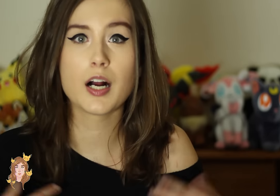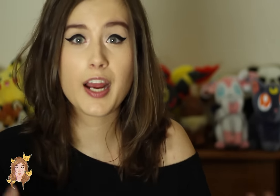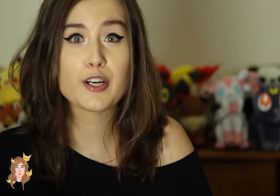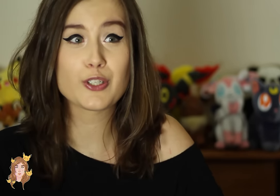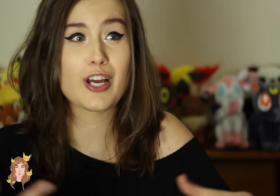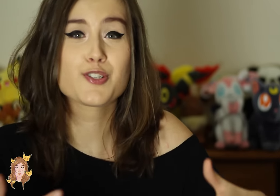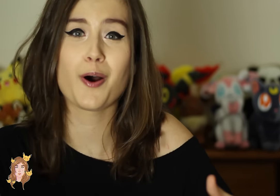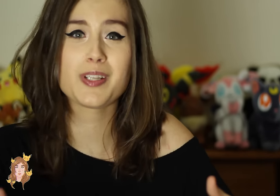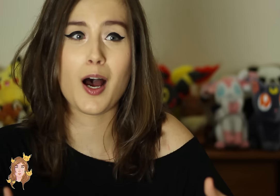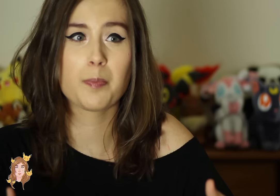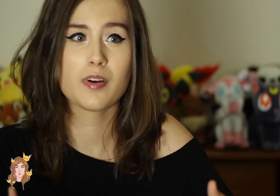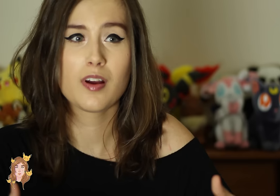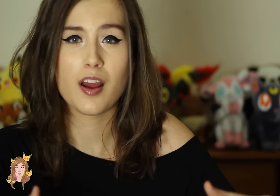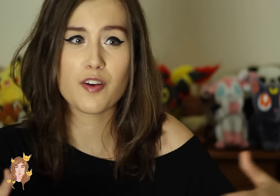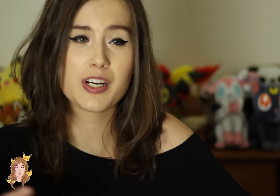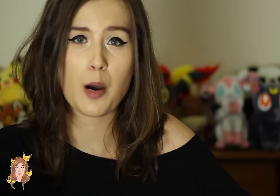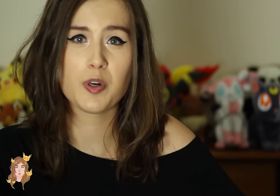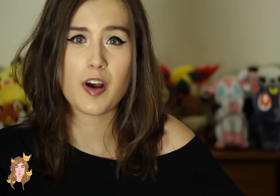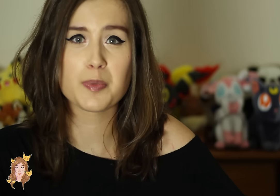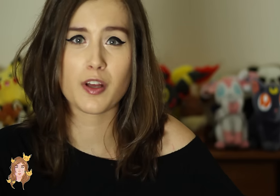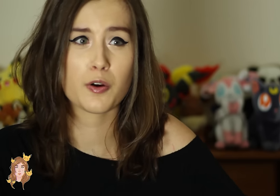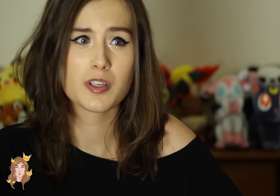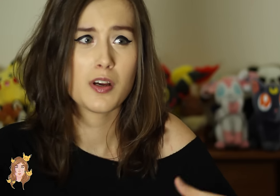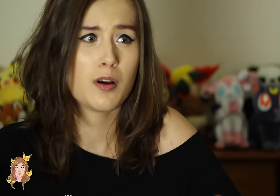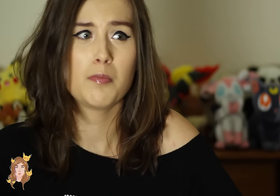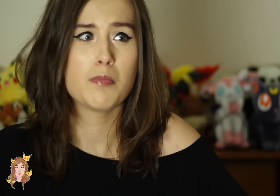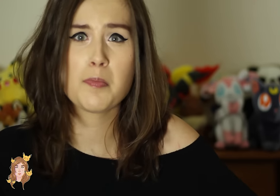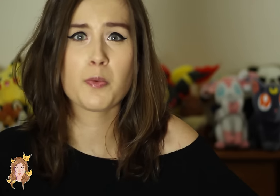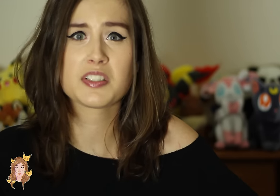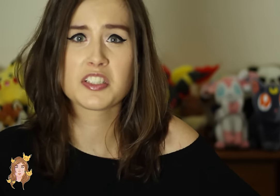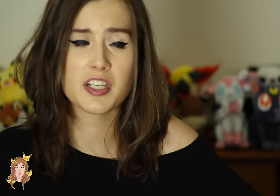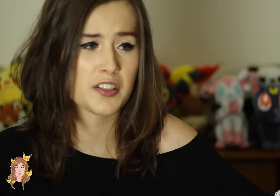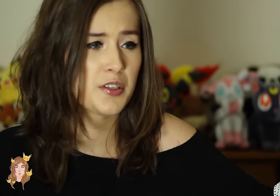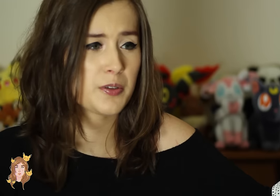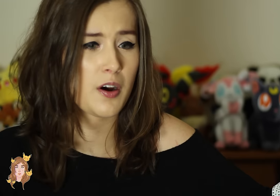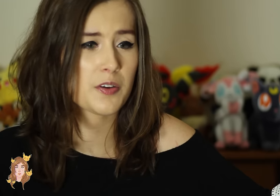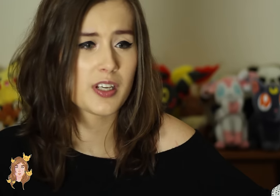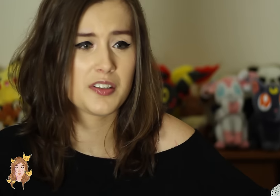A character that shows up every couple of episodes - maybe once a season, who knows